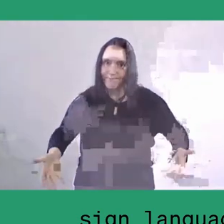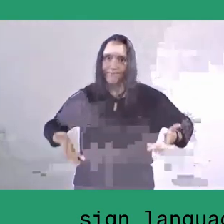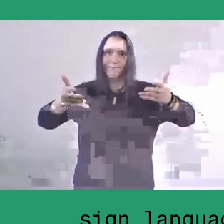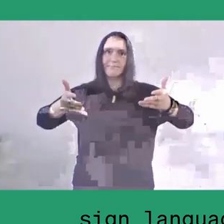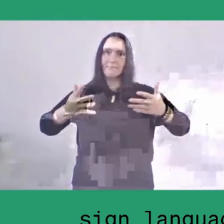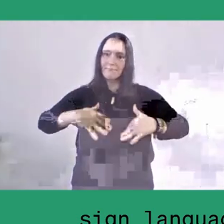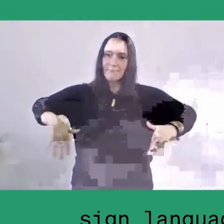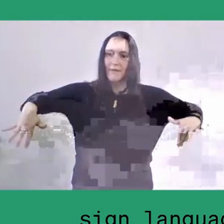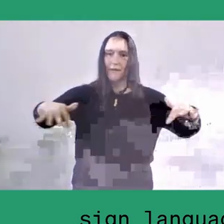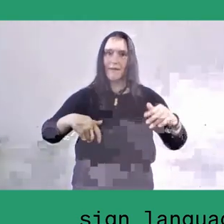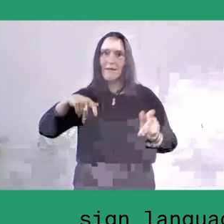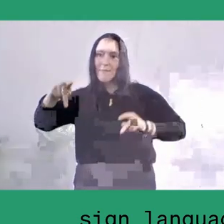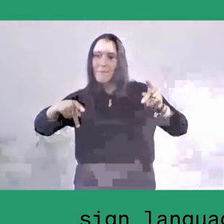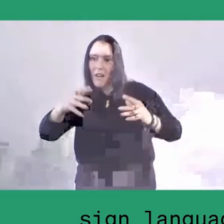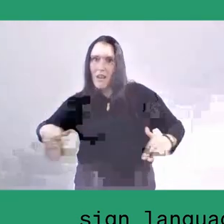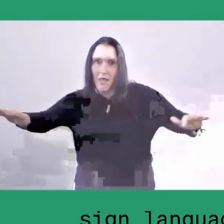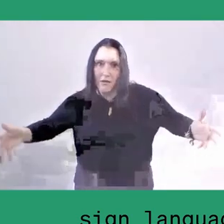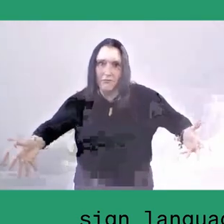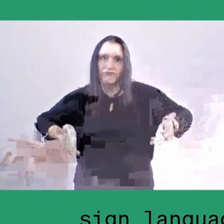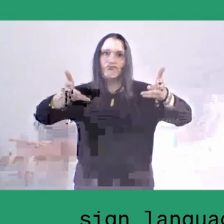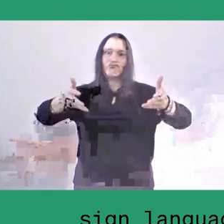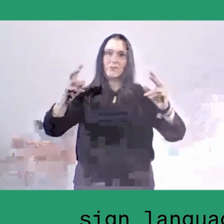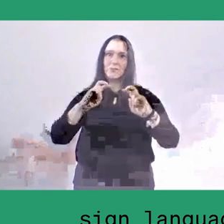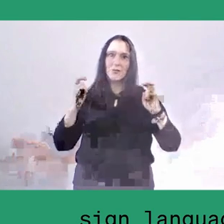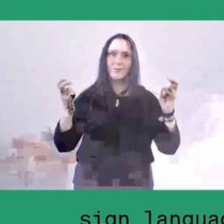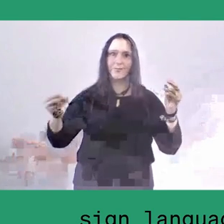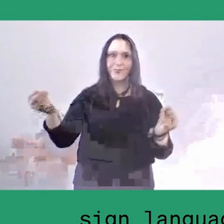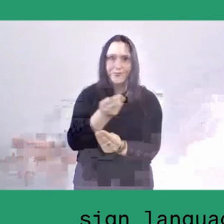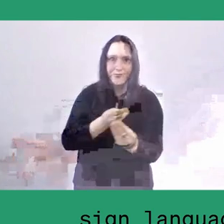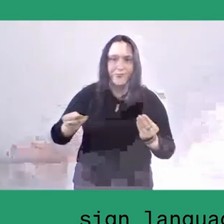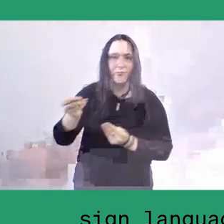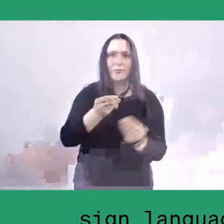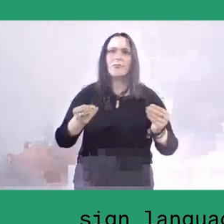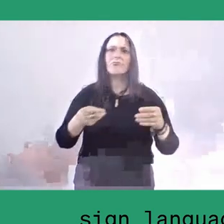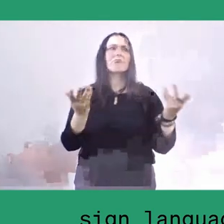I showed you pictures of how people put schedules of work